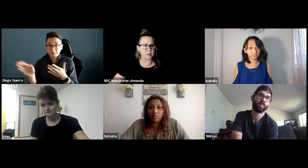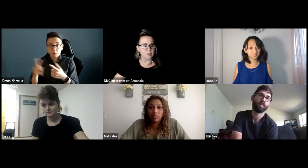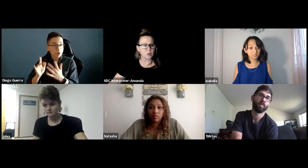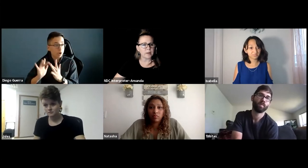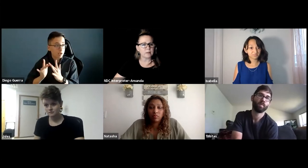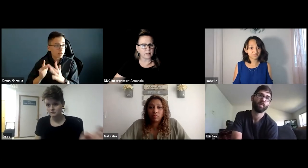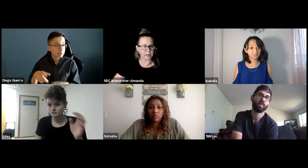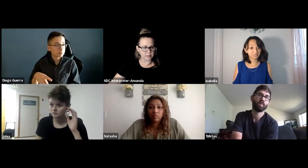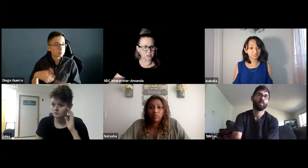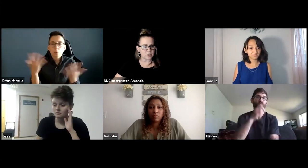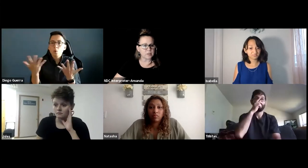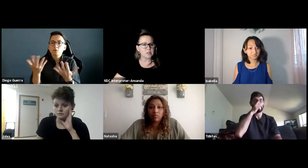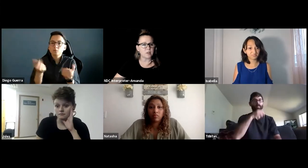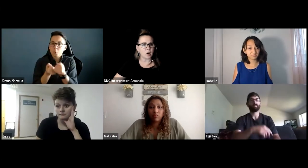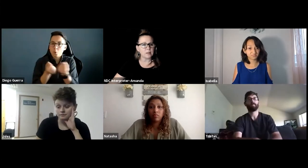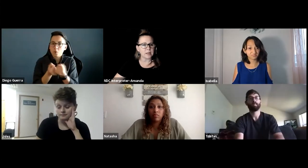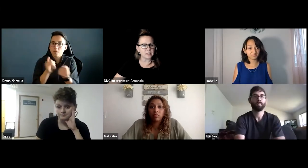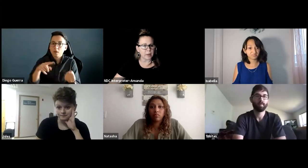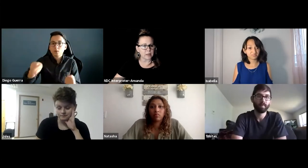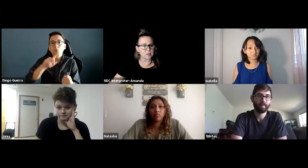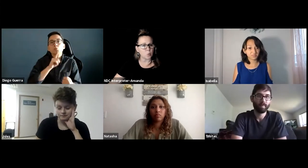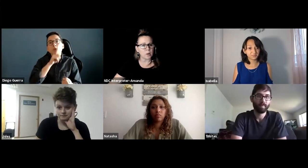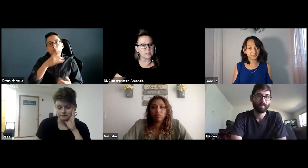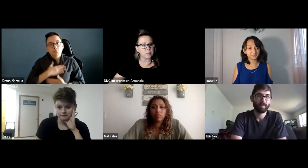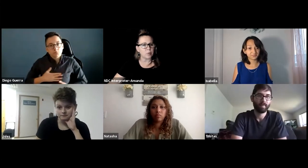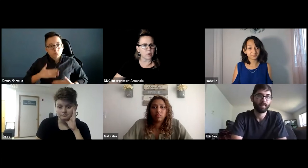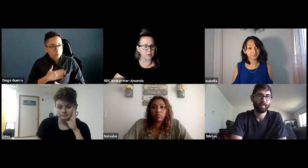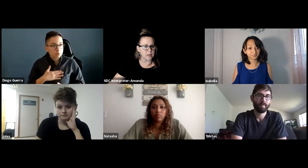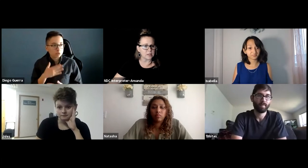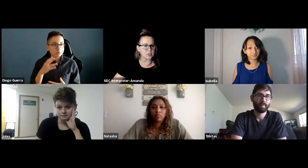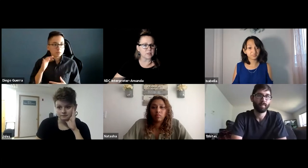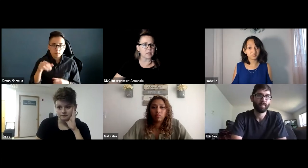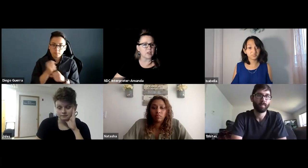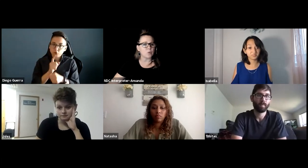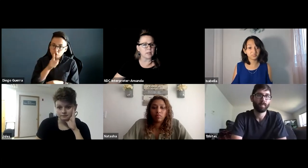So when classes shifted to the online space, what support did you receive that you really